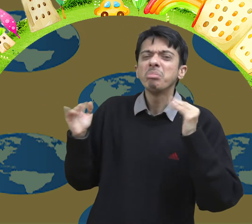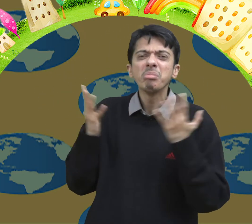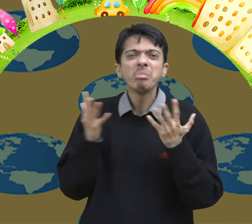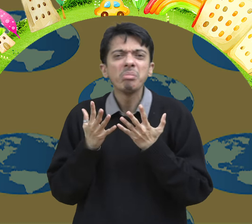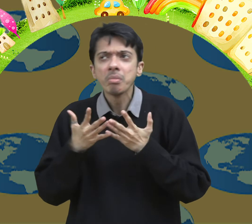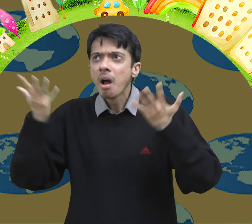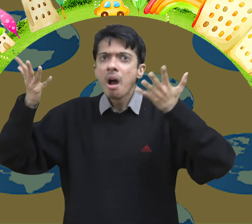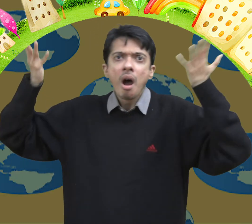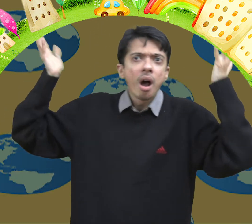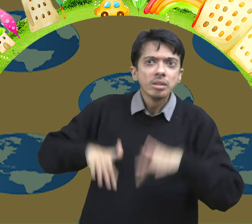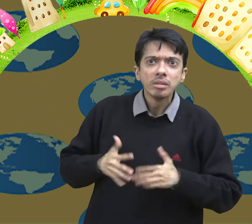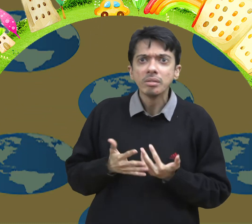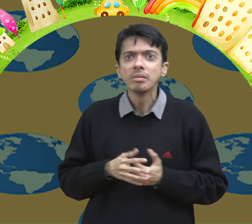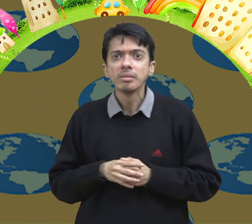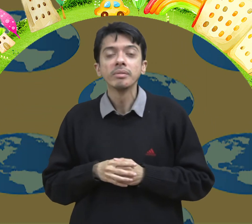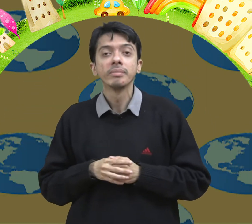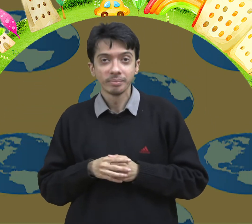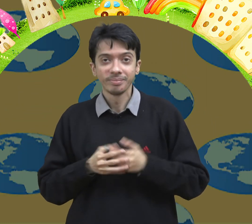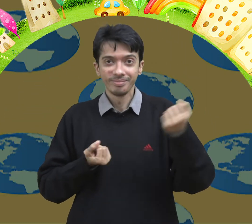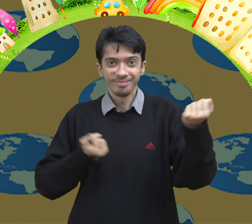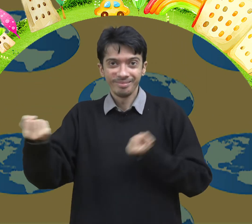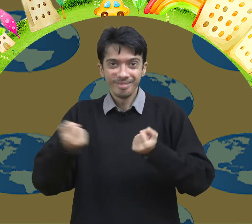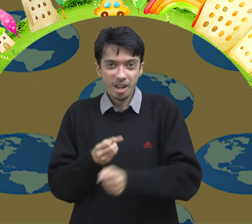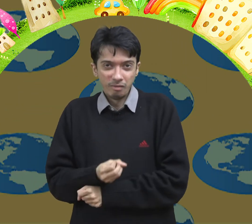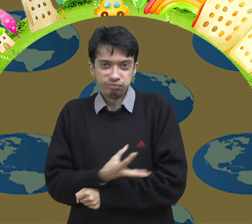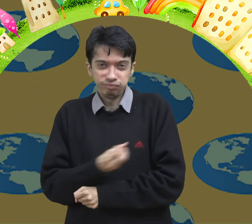What causes air pollution?